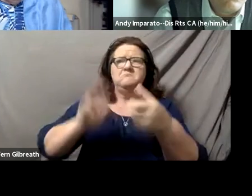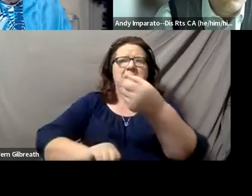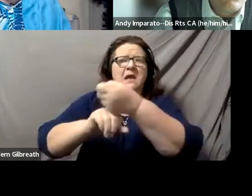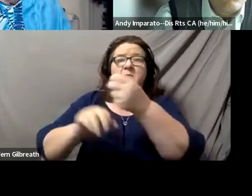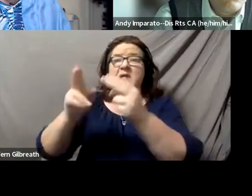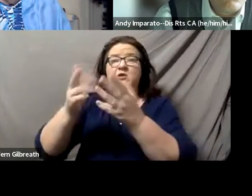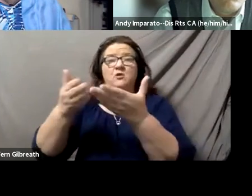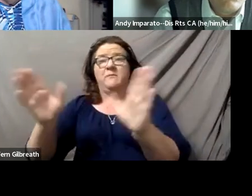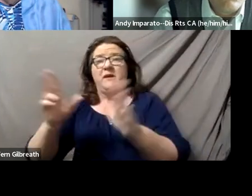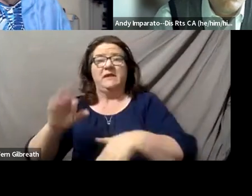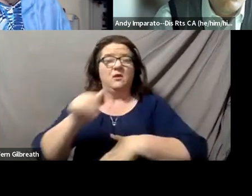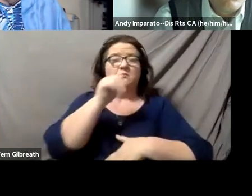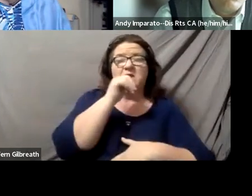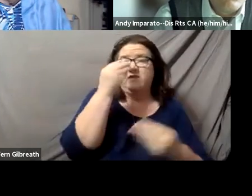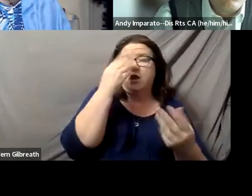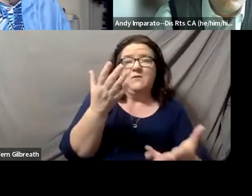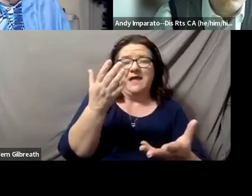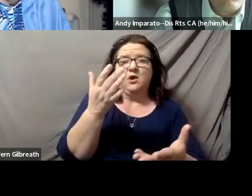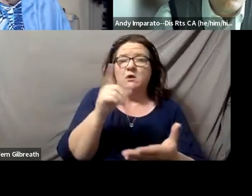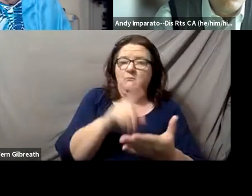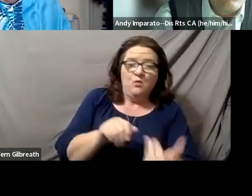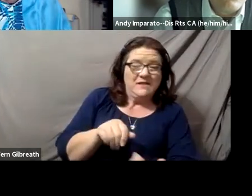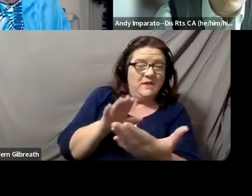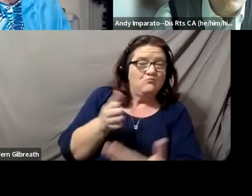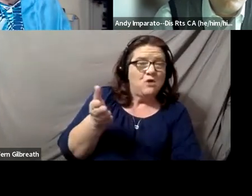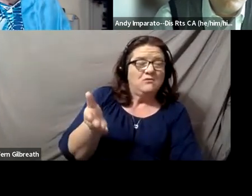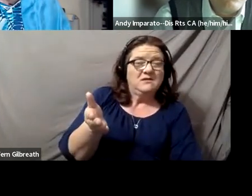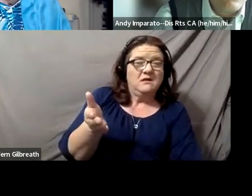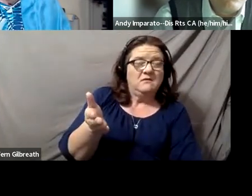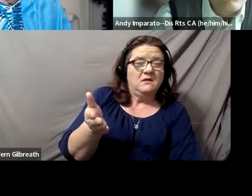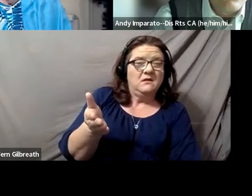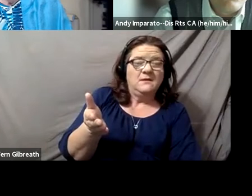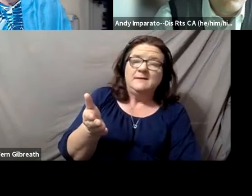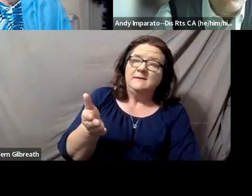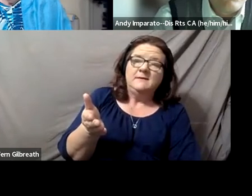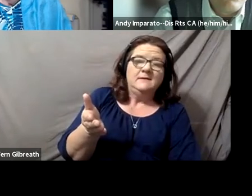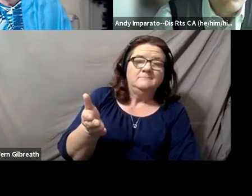But what is being approached is really heinous,